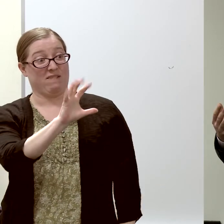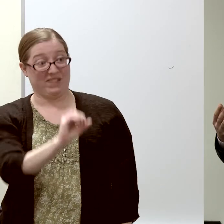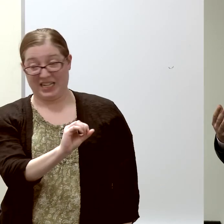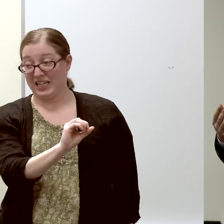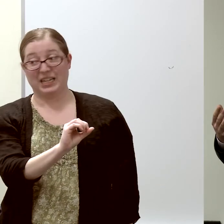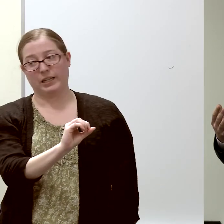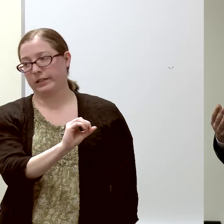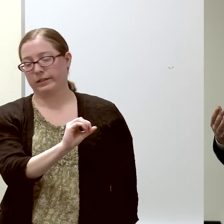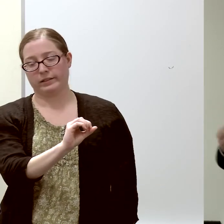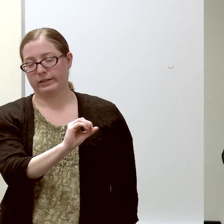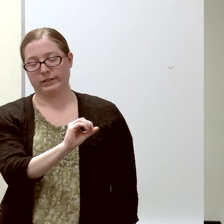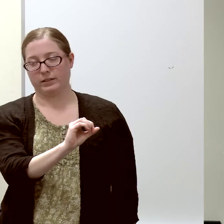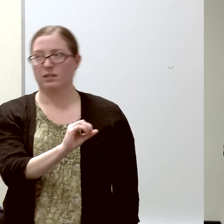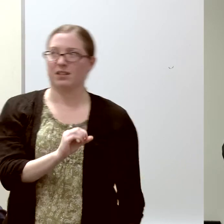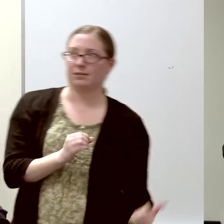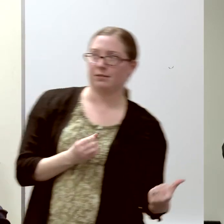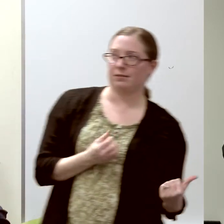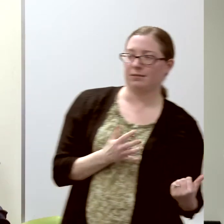which would be about now.